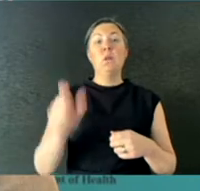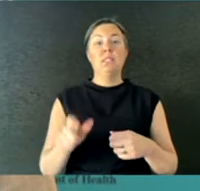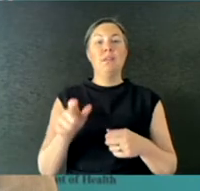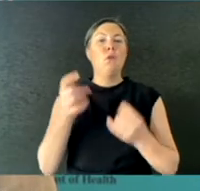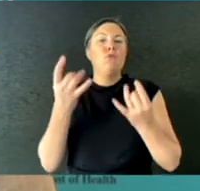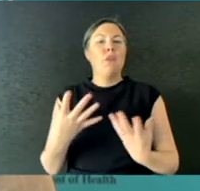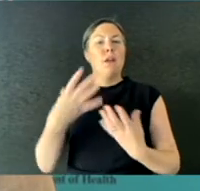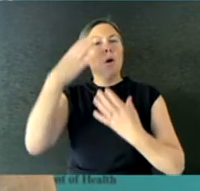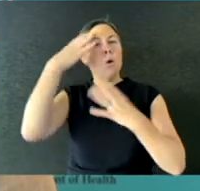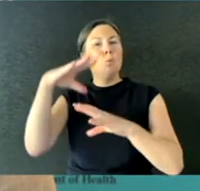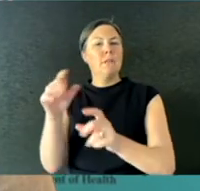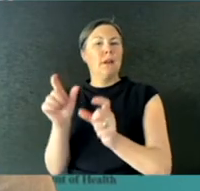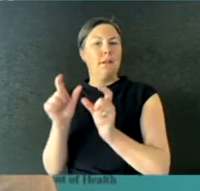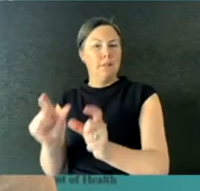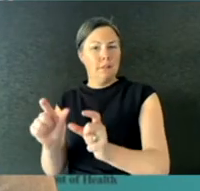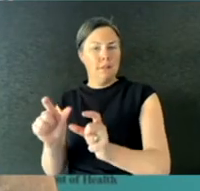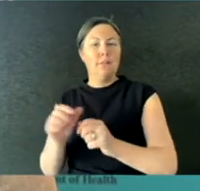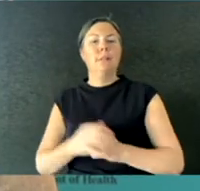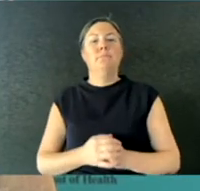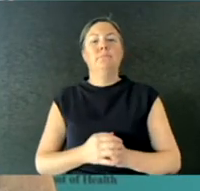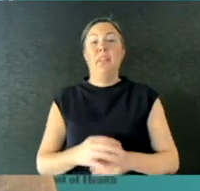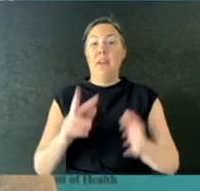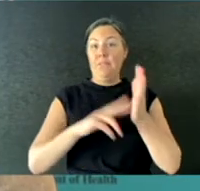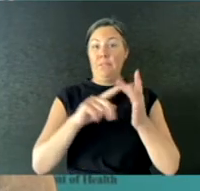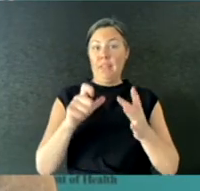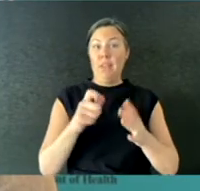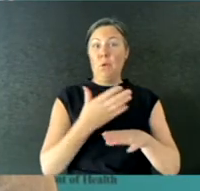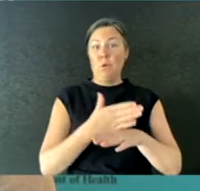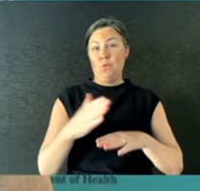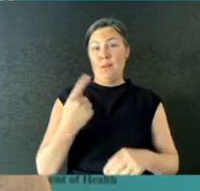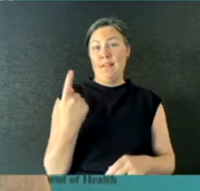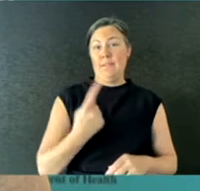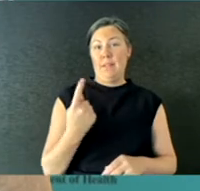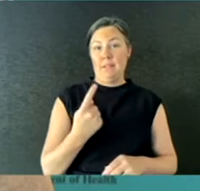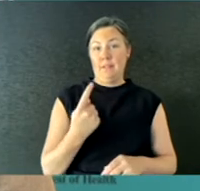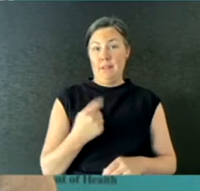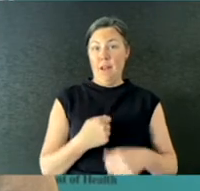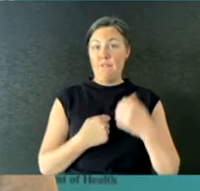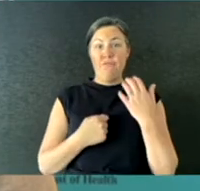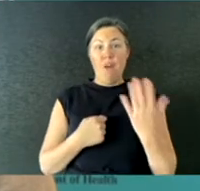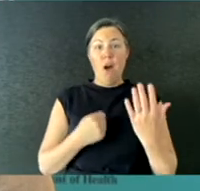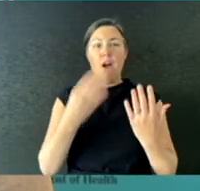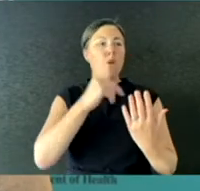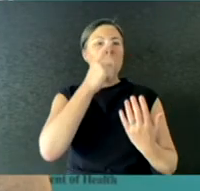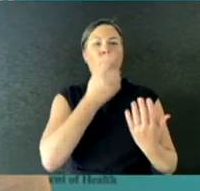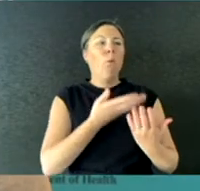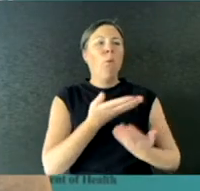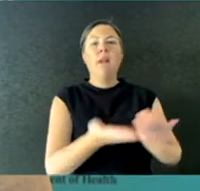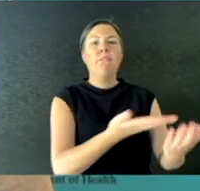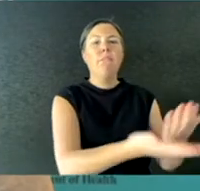Victoria reported 11 new cases, five were locally acquired and contacts of a confirmed case.